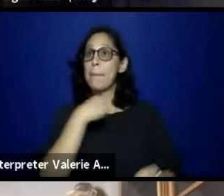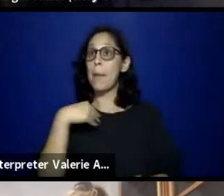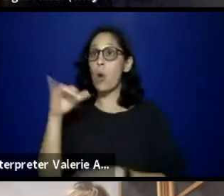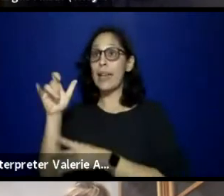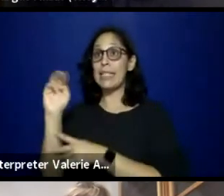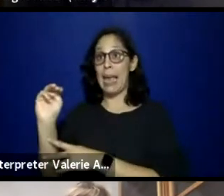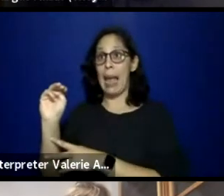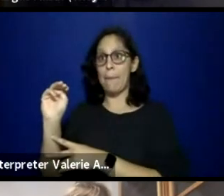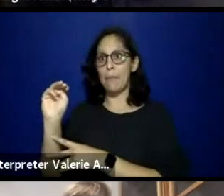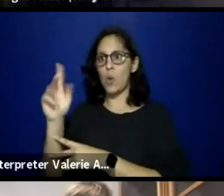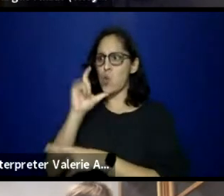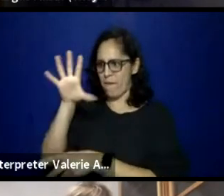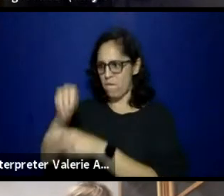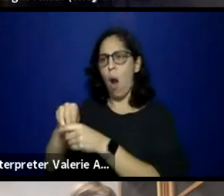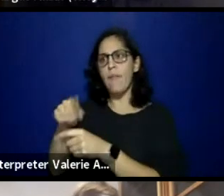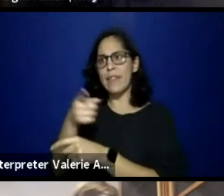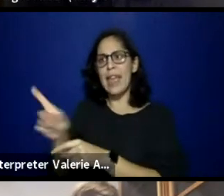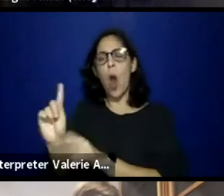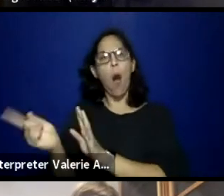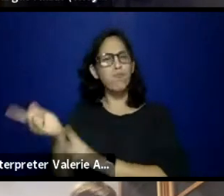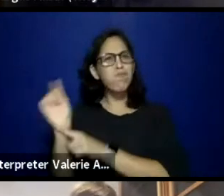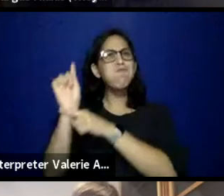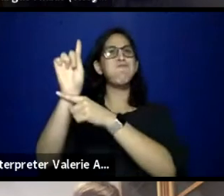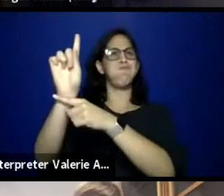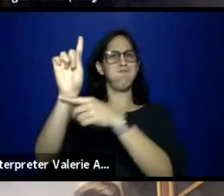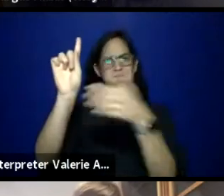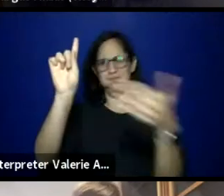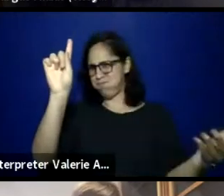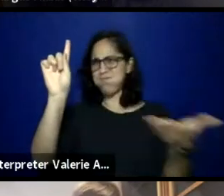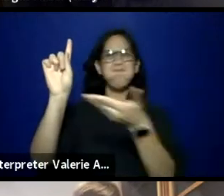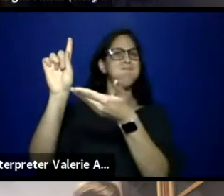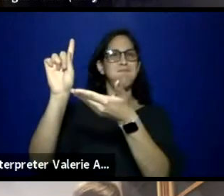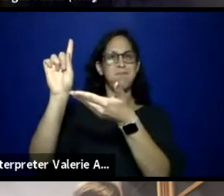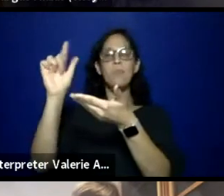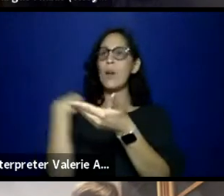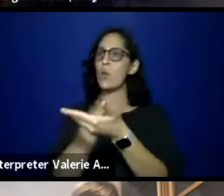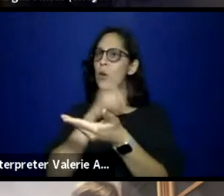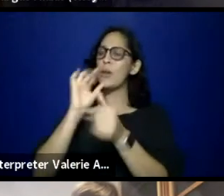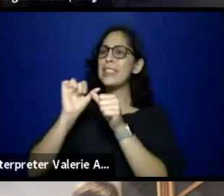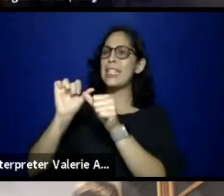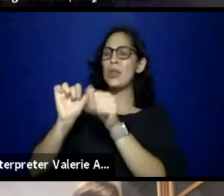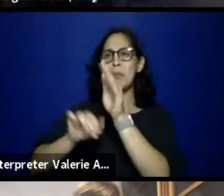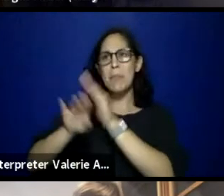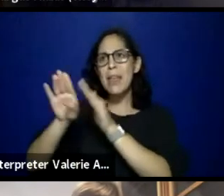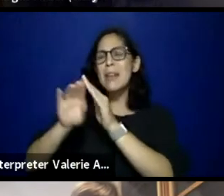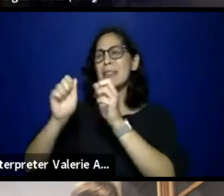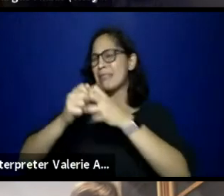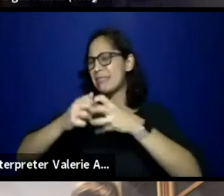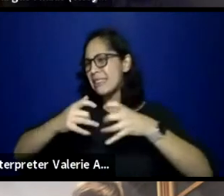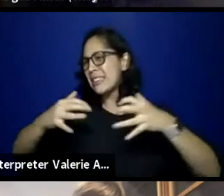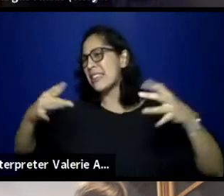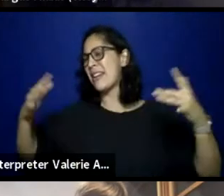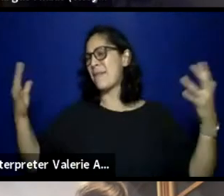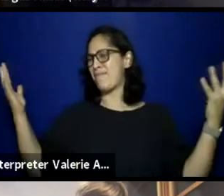are seen and that we will continue to build, that we will continue to build coalitions.